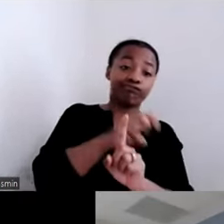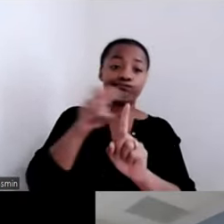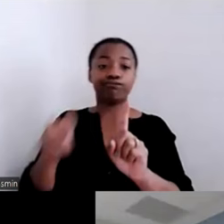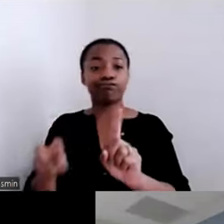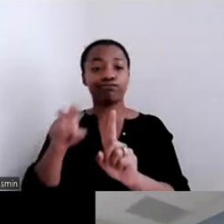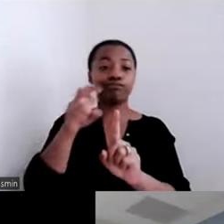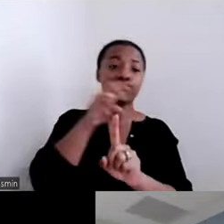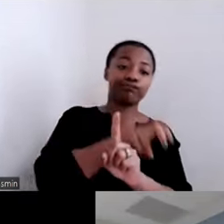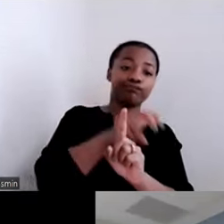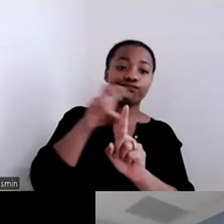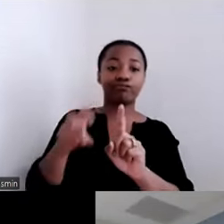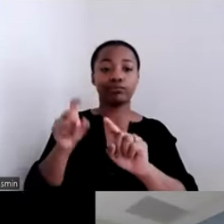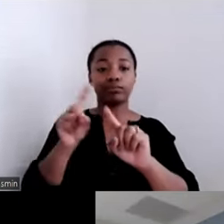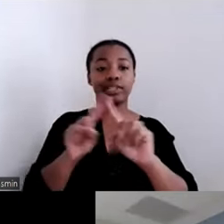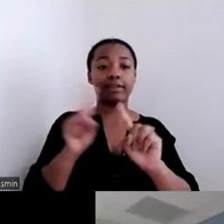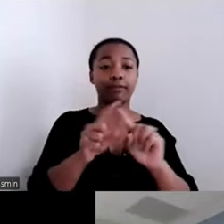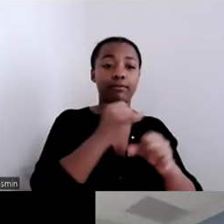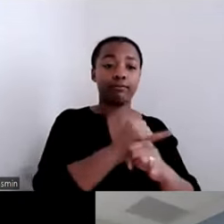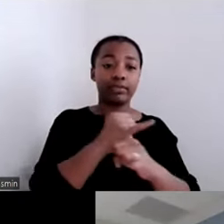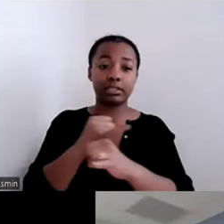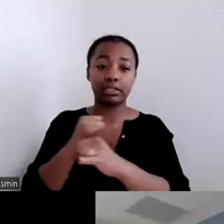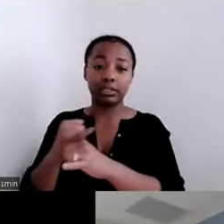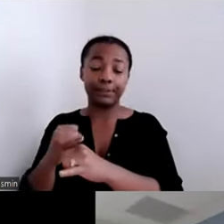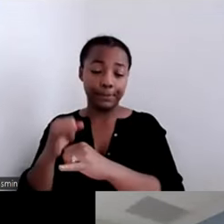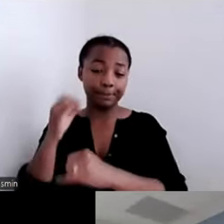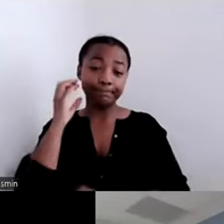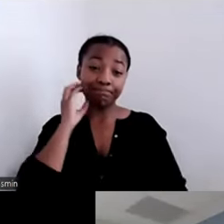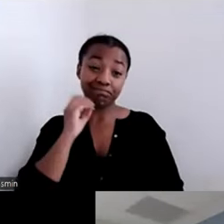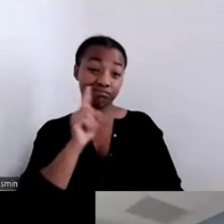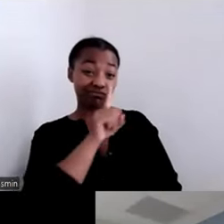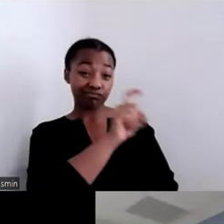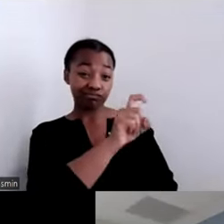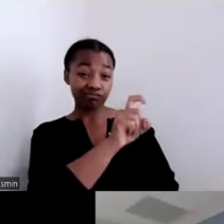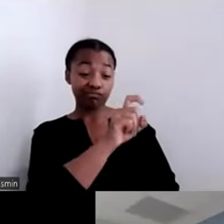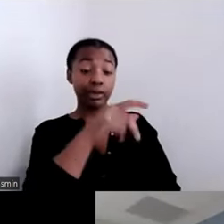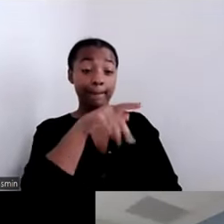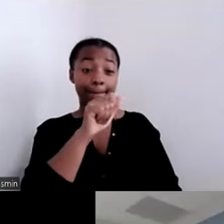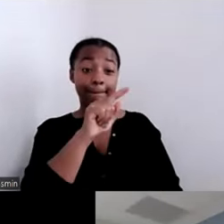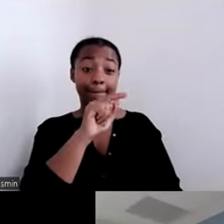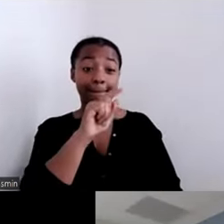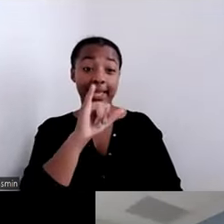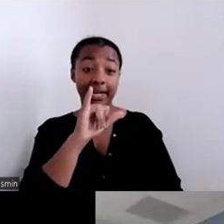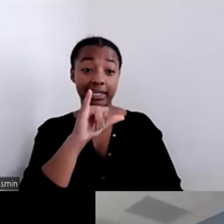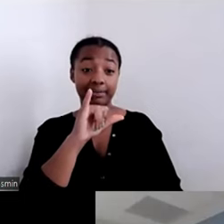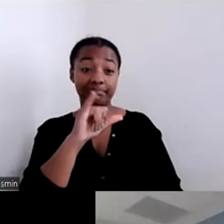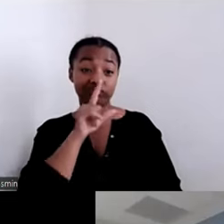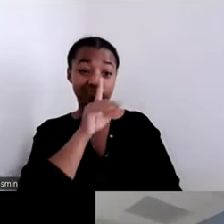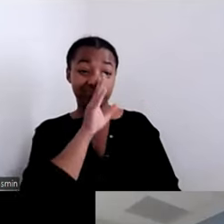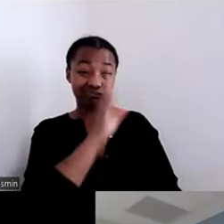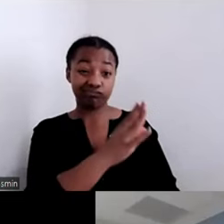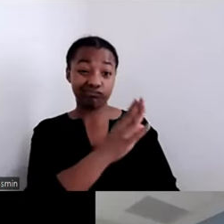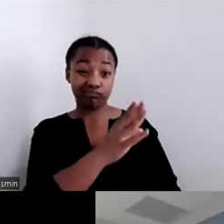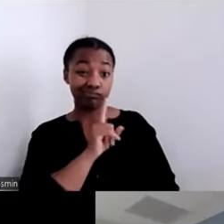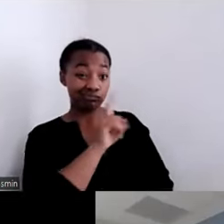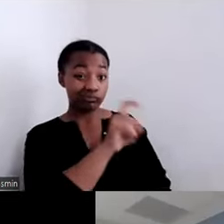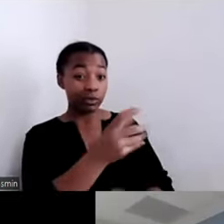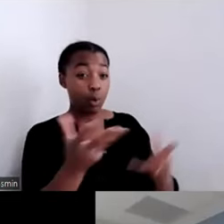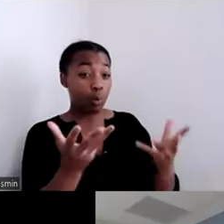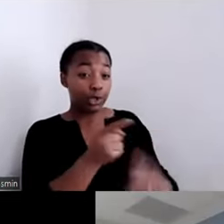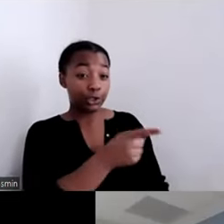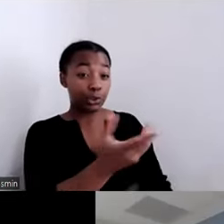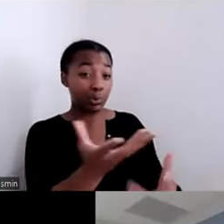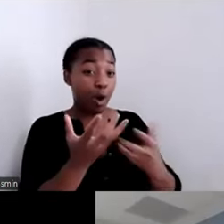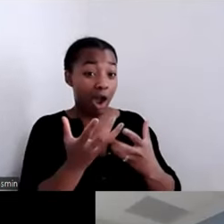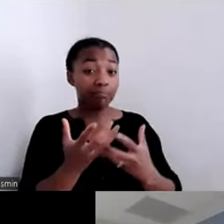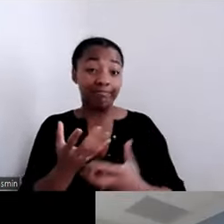to do. She wanted to do is to live in her house alone. But she didn't want to be